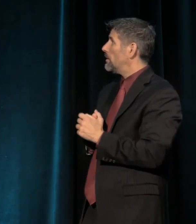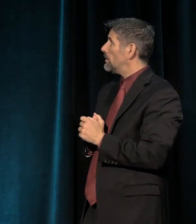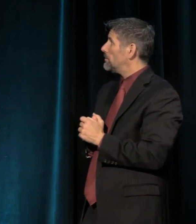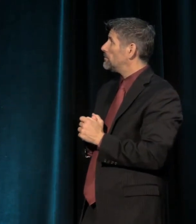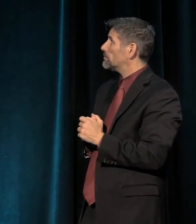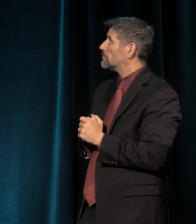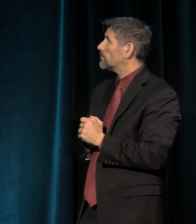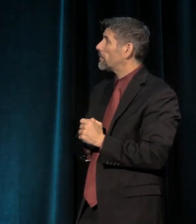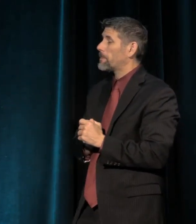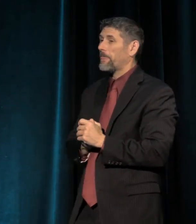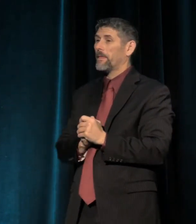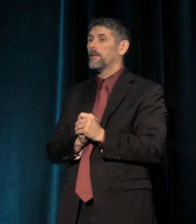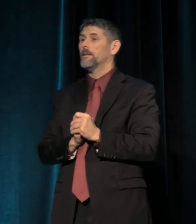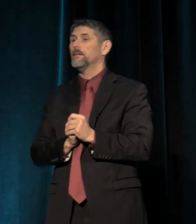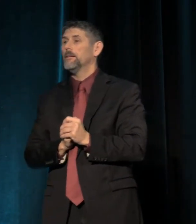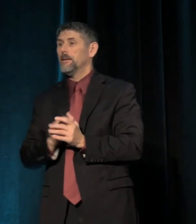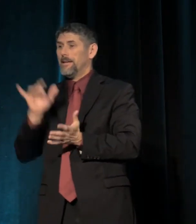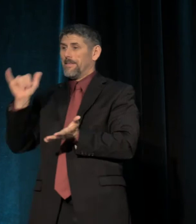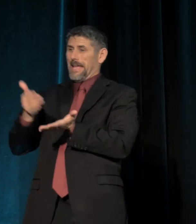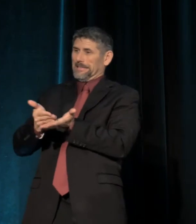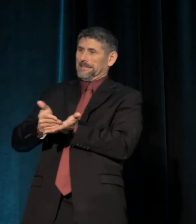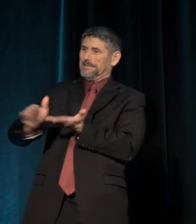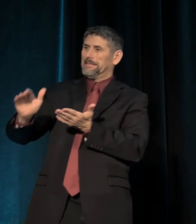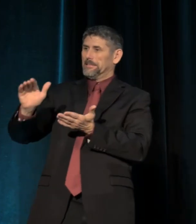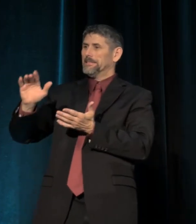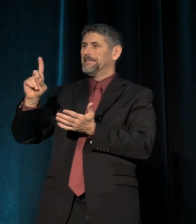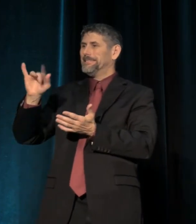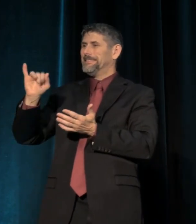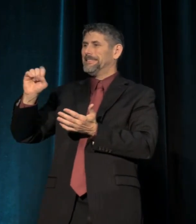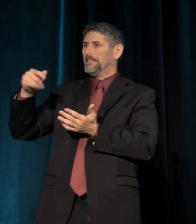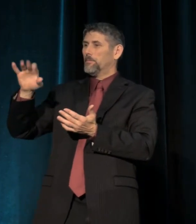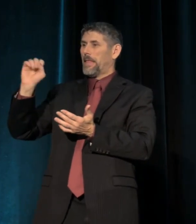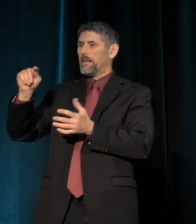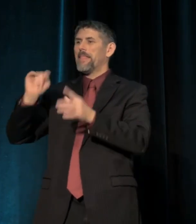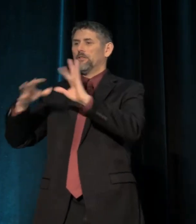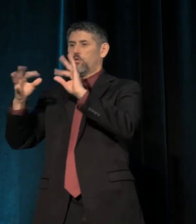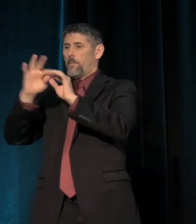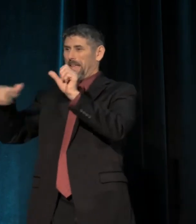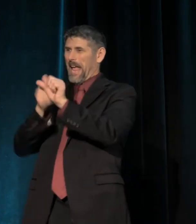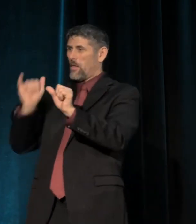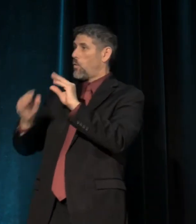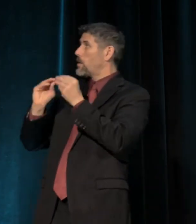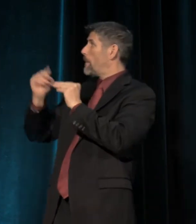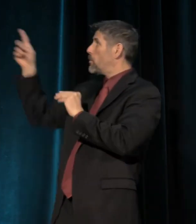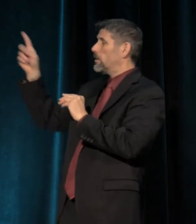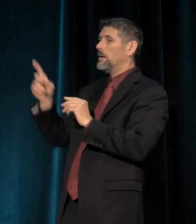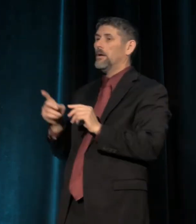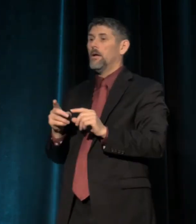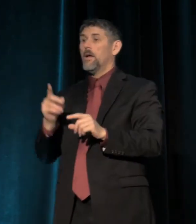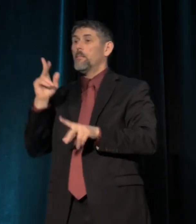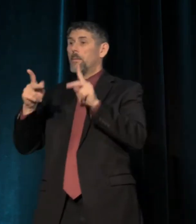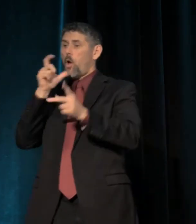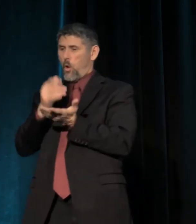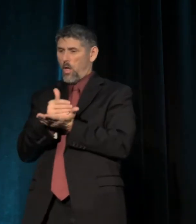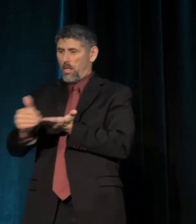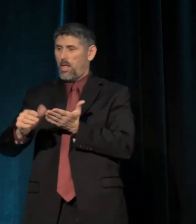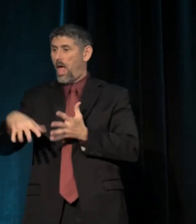Displacement, of course, is the story behind these numbers. Well, people who are displaced have to go somewhere, right?